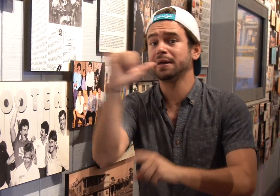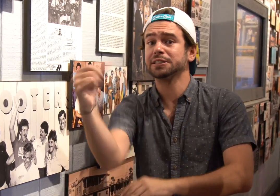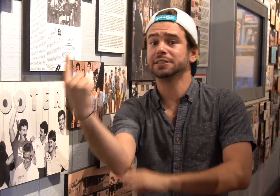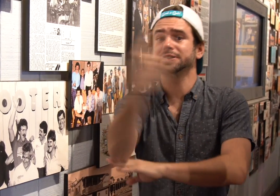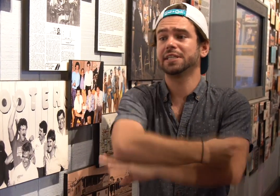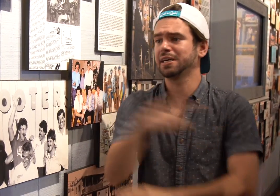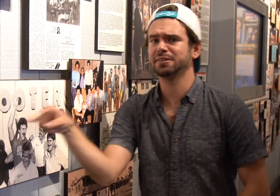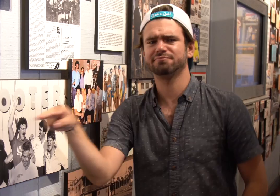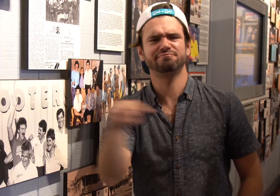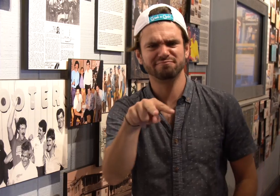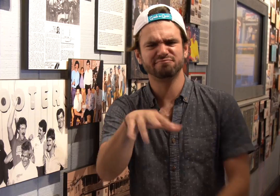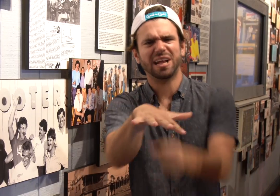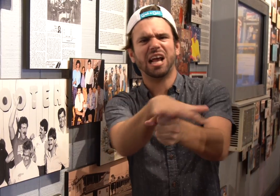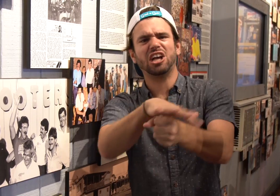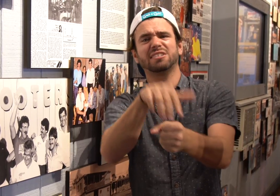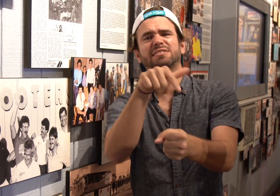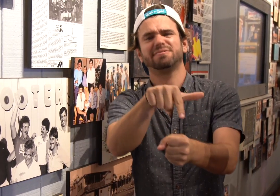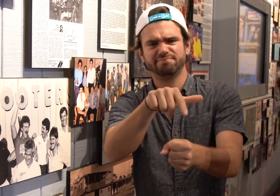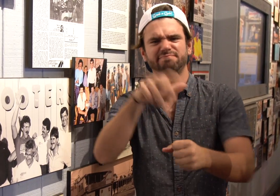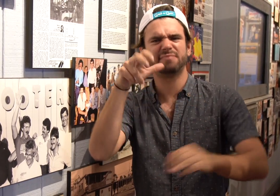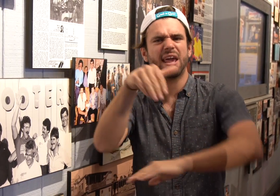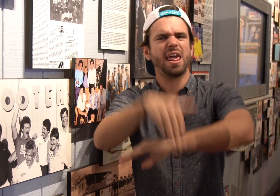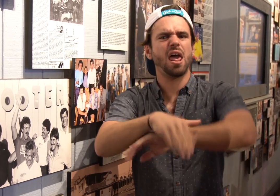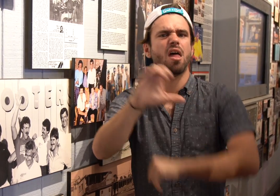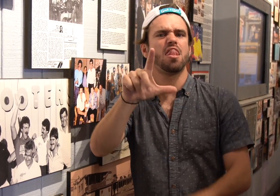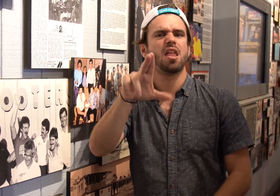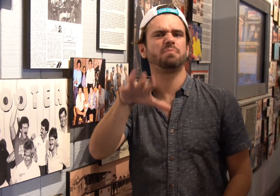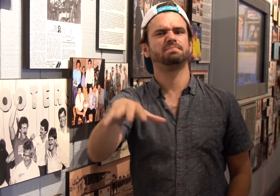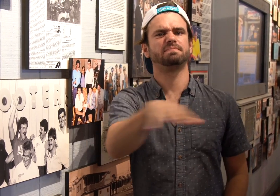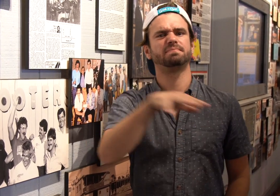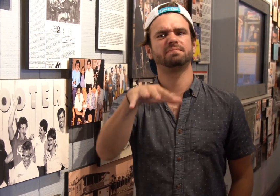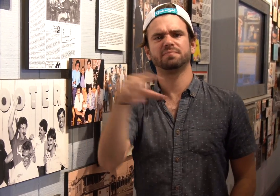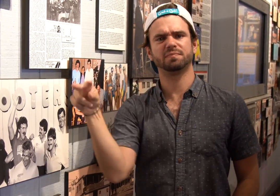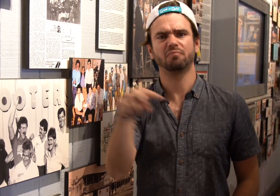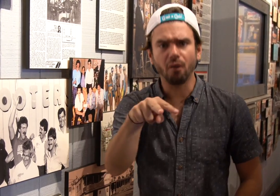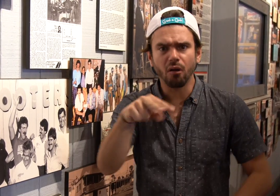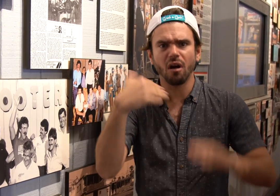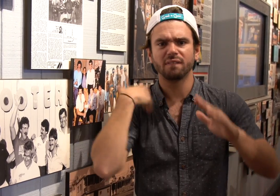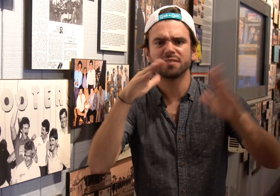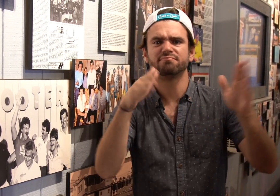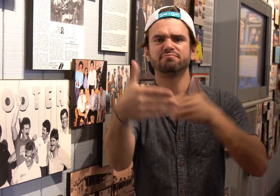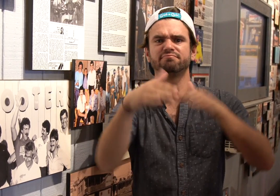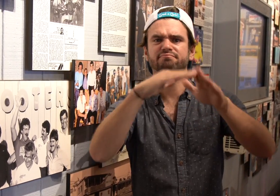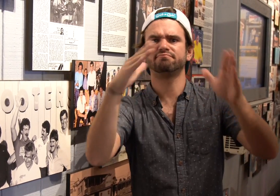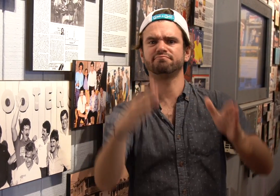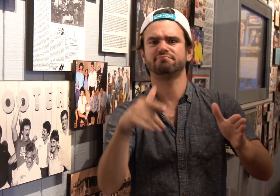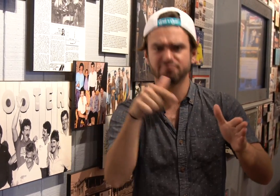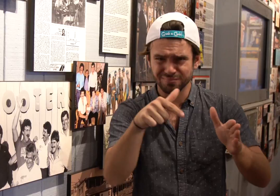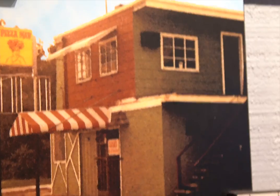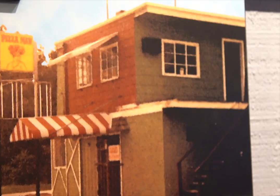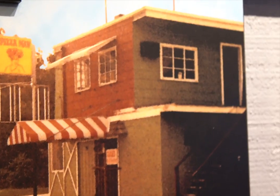Until one day, a local night club caught their attention.